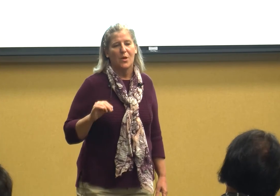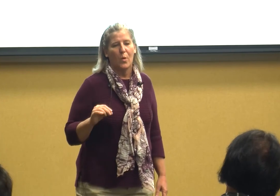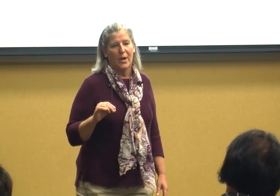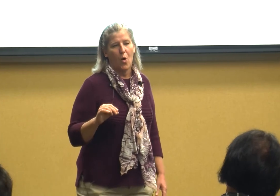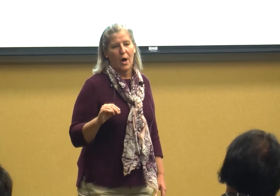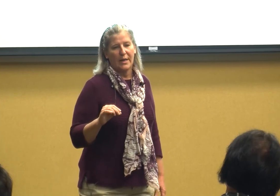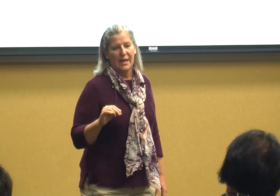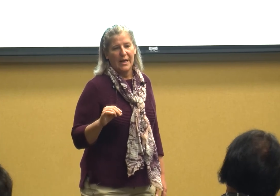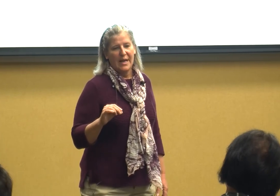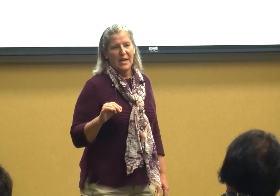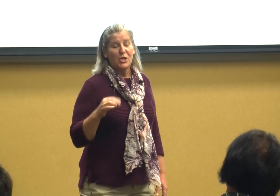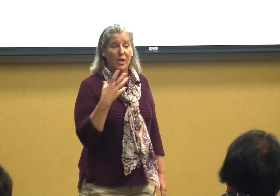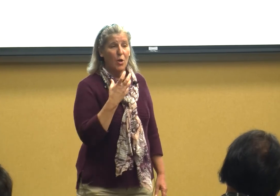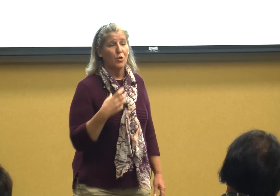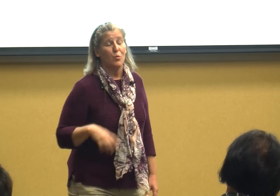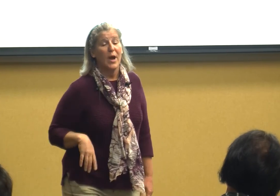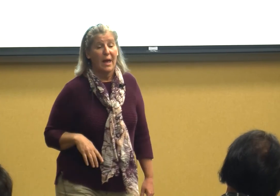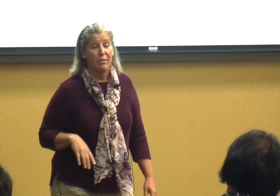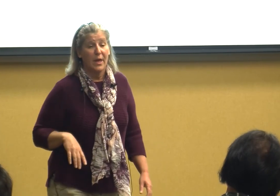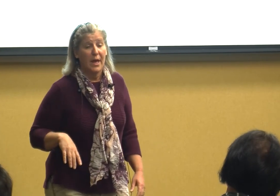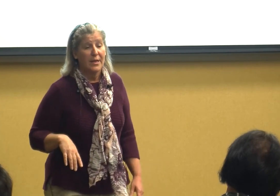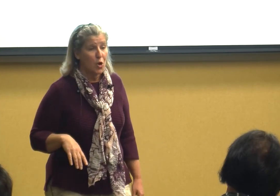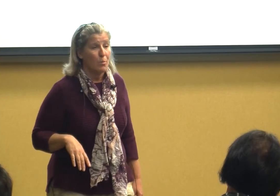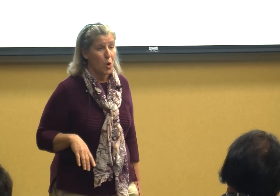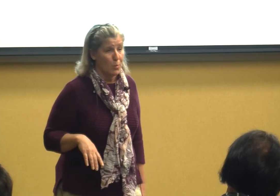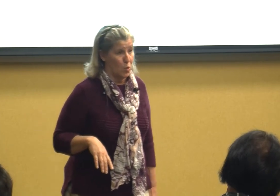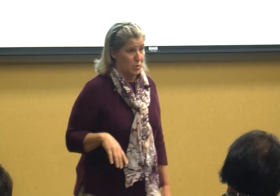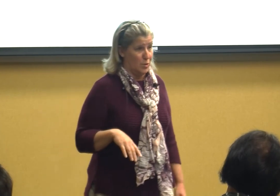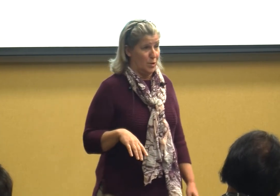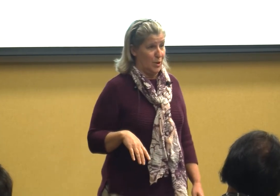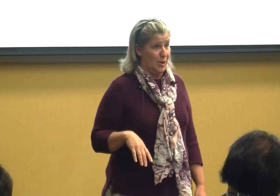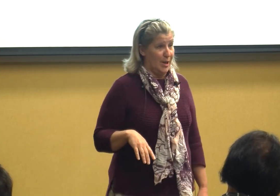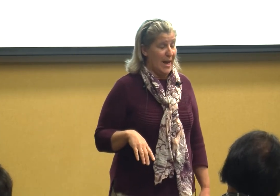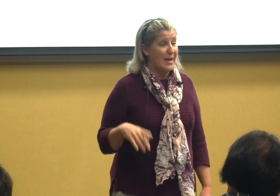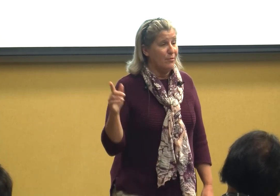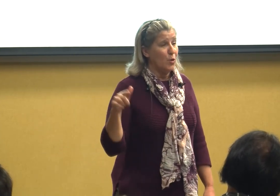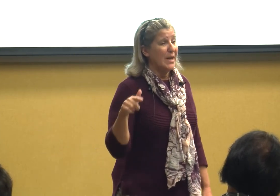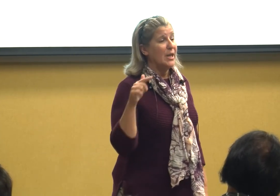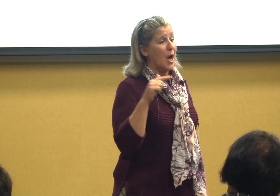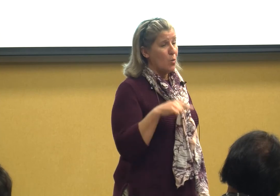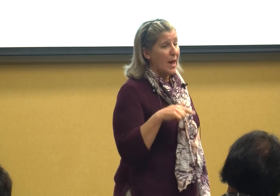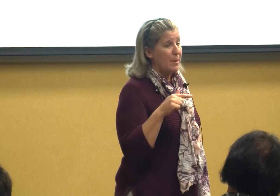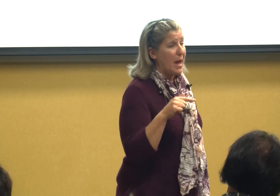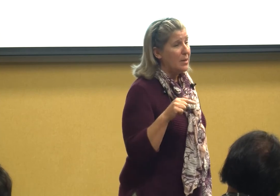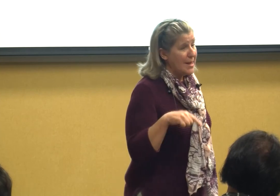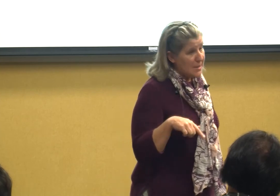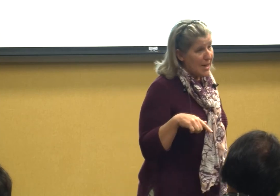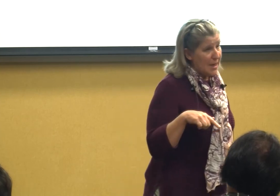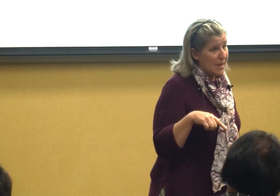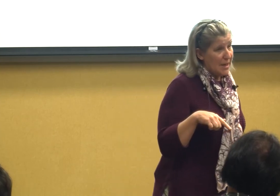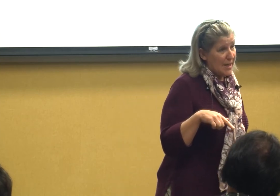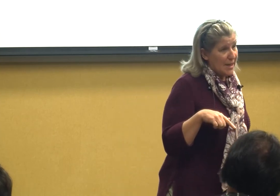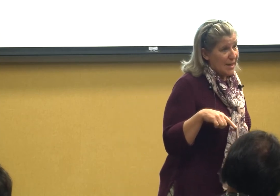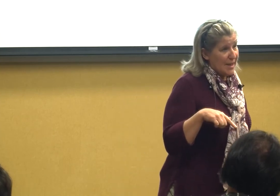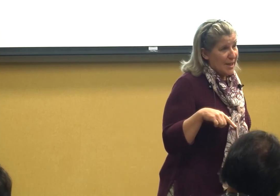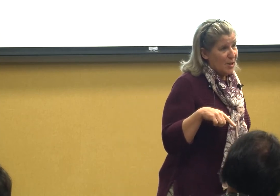going on she'd hold her breath and turn purple and if you didn't know that about Leslie you